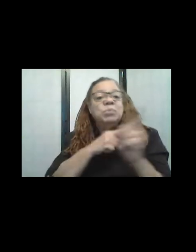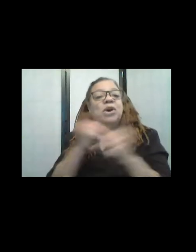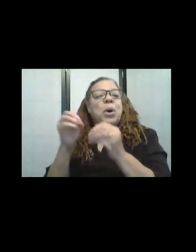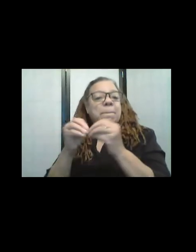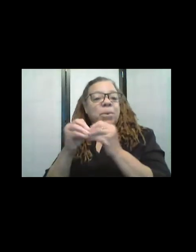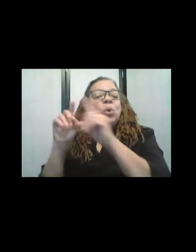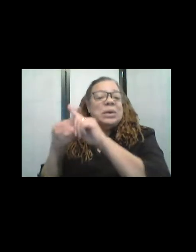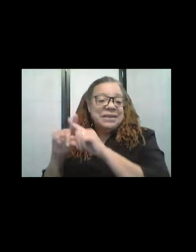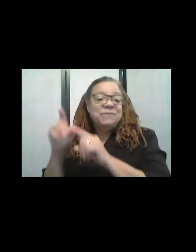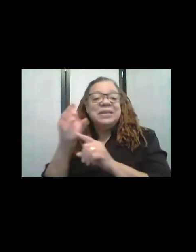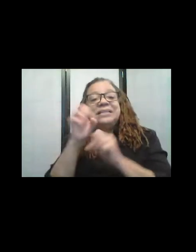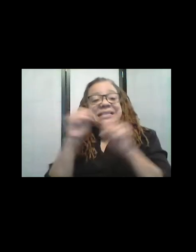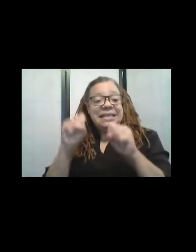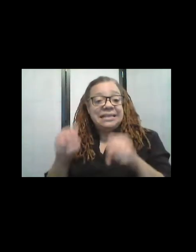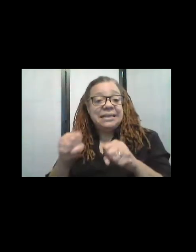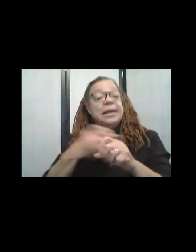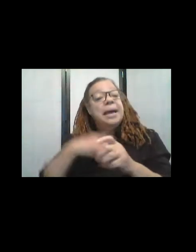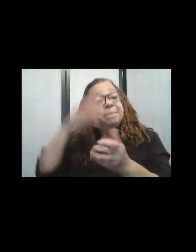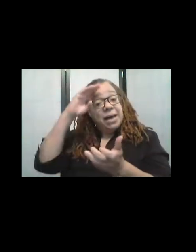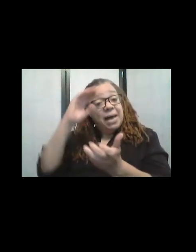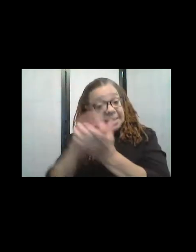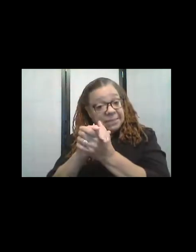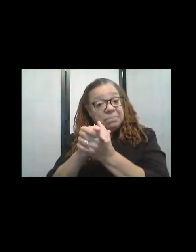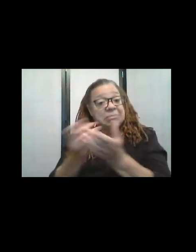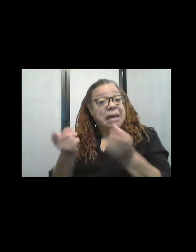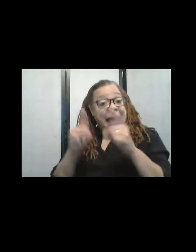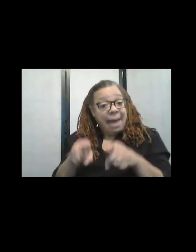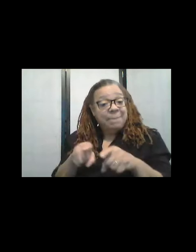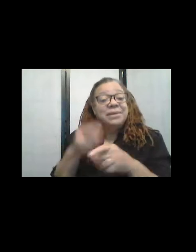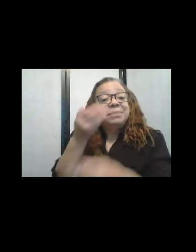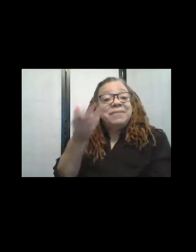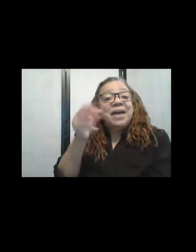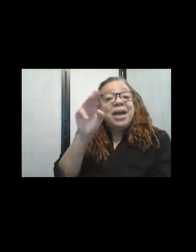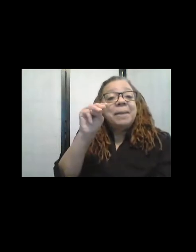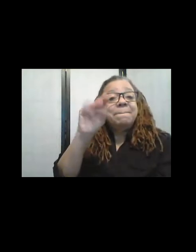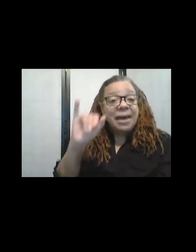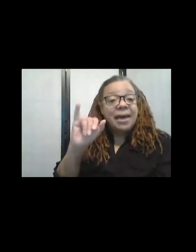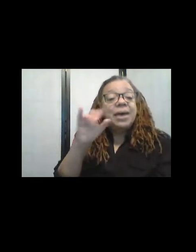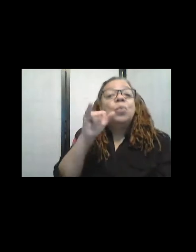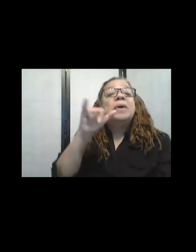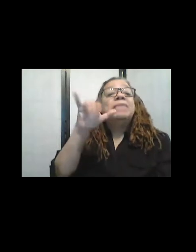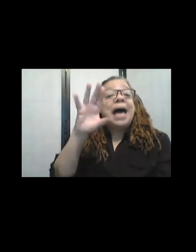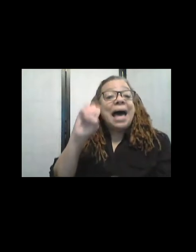And my husband happened to be there in May when the ice was breaking up.